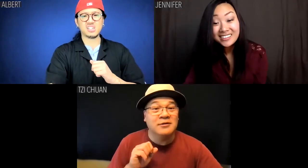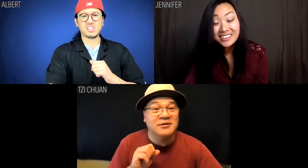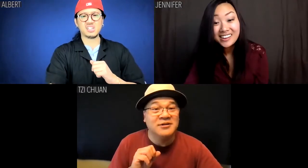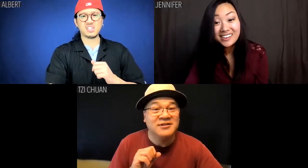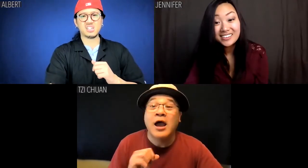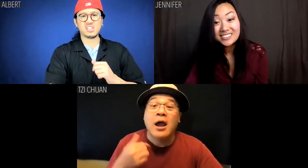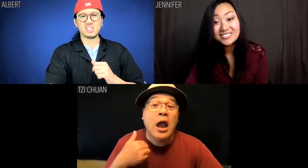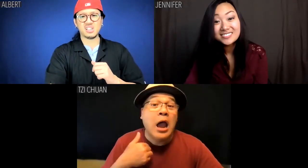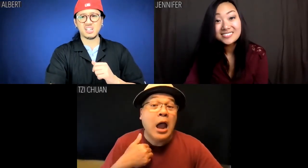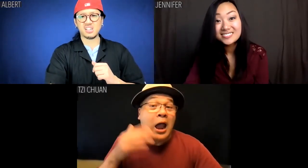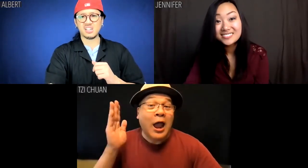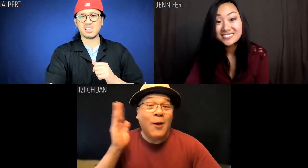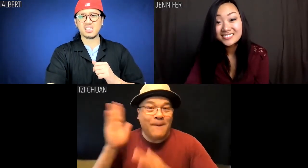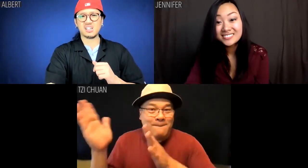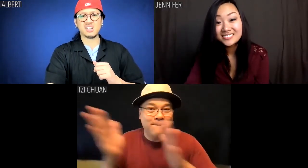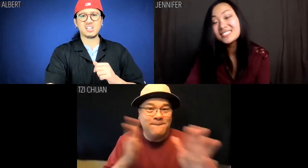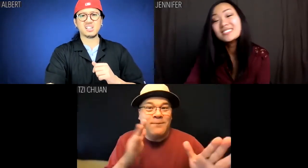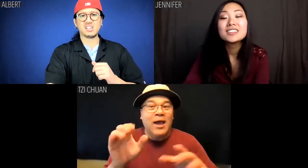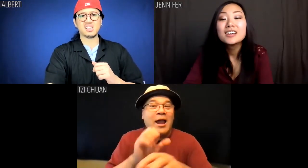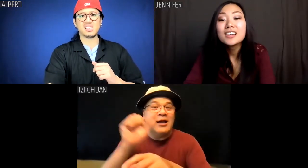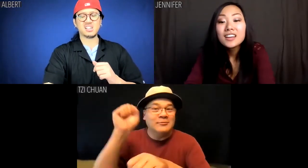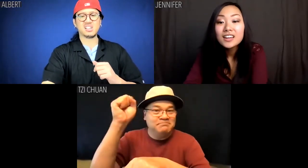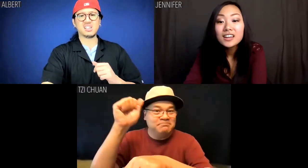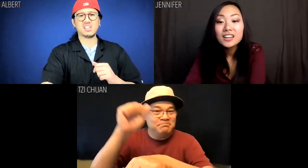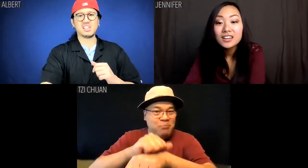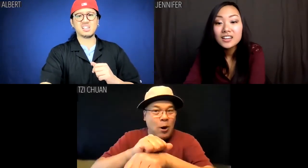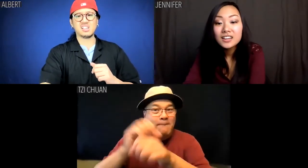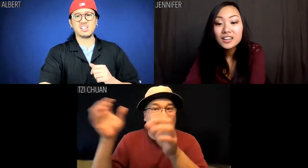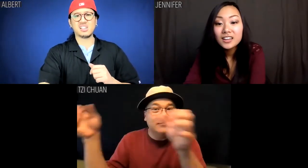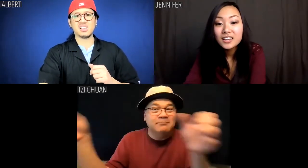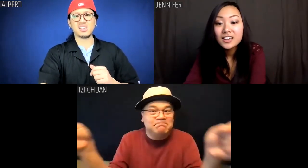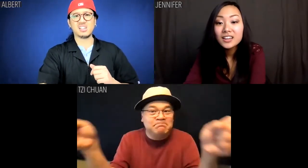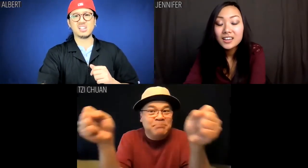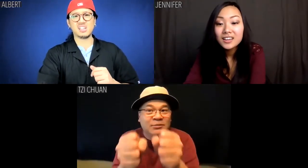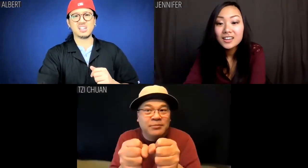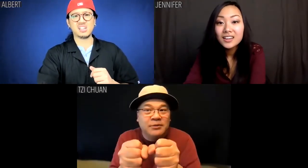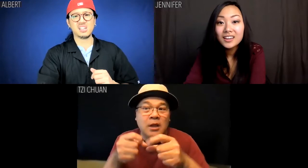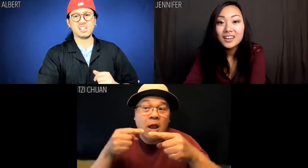Tzi Chuan: I'll get you an appointment with a matchmaker.